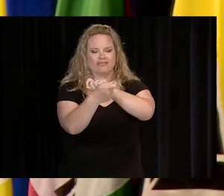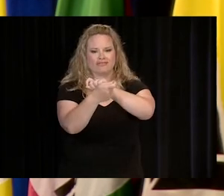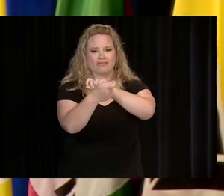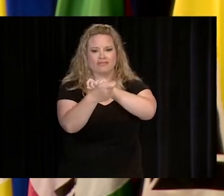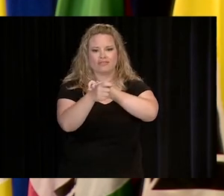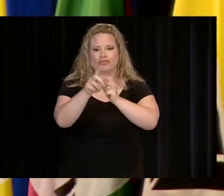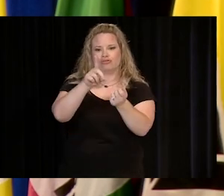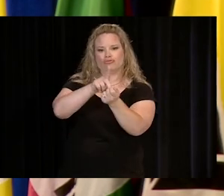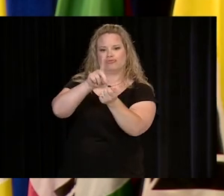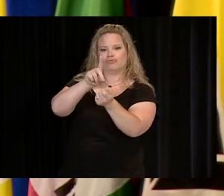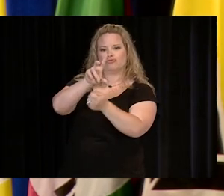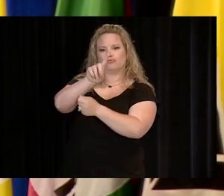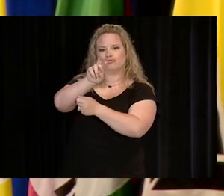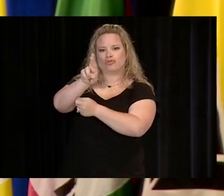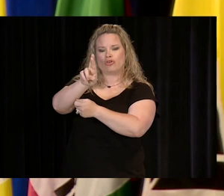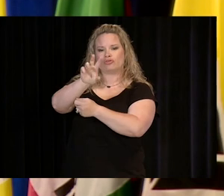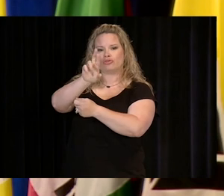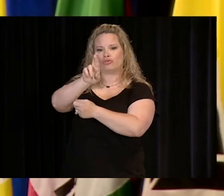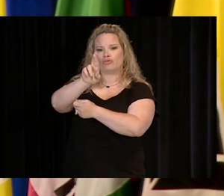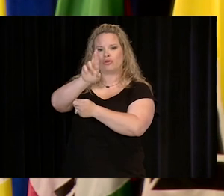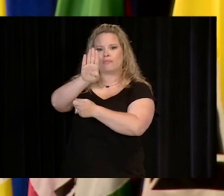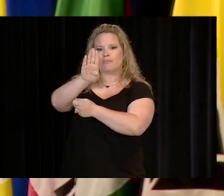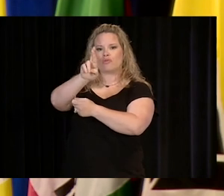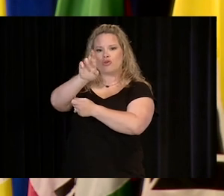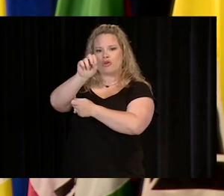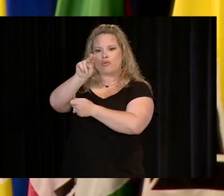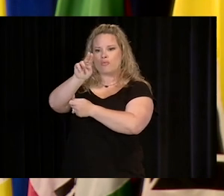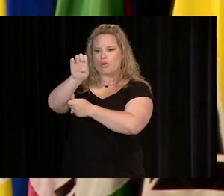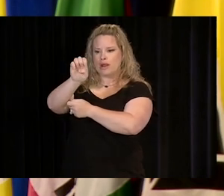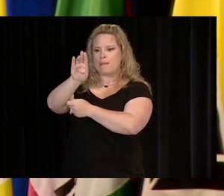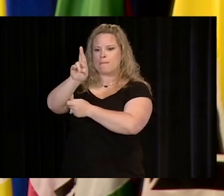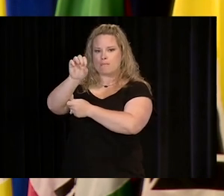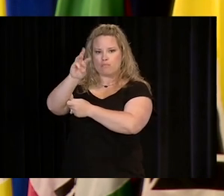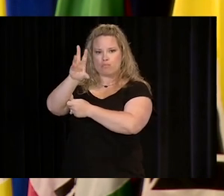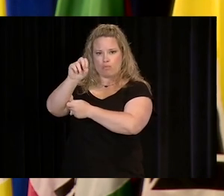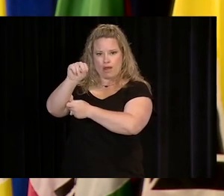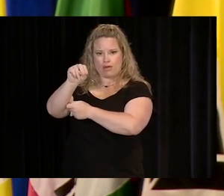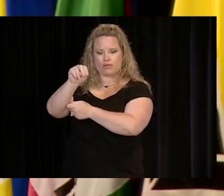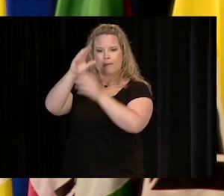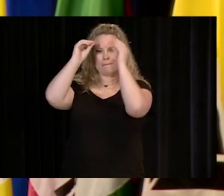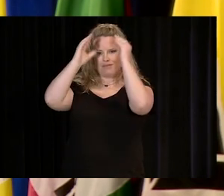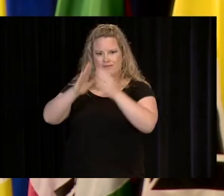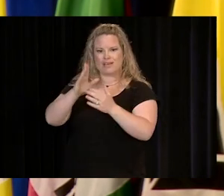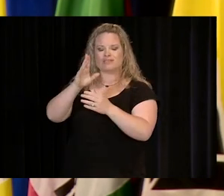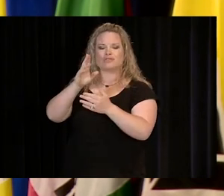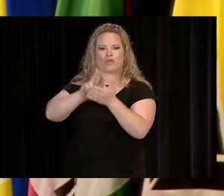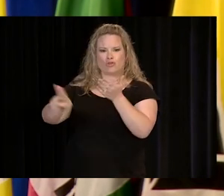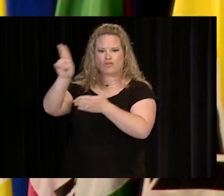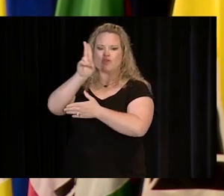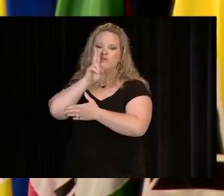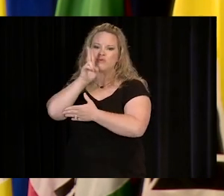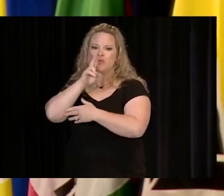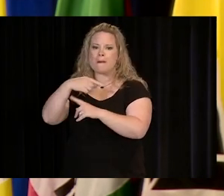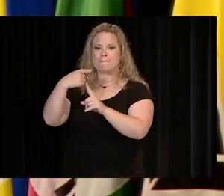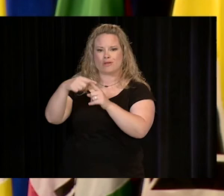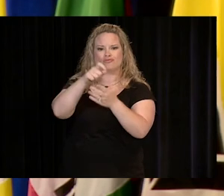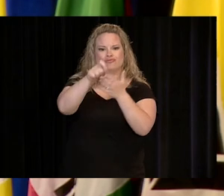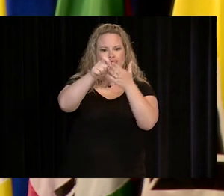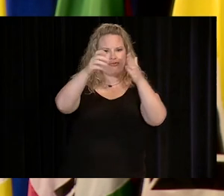DR. BRENE BROWN, RESEARCH PROFESSOR AT THE UNIVERSITY OF HOUSTON AND NEW YORK TIMES BEST-SELLING AUTHOR, SAYS,